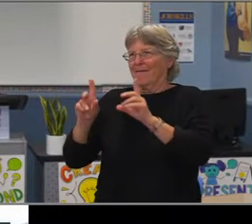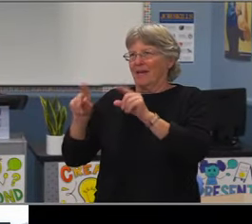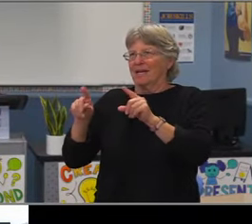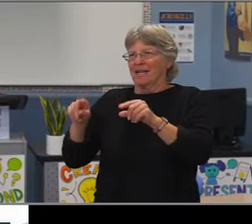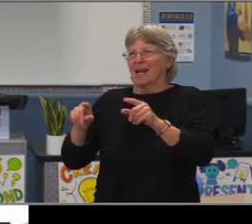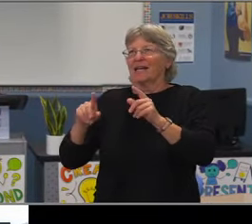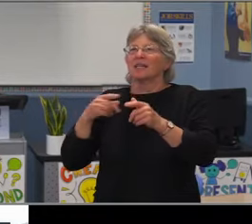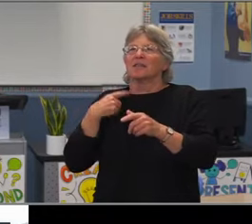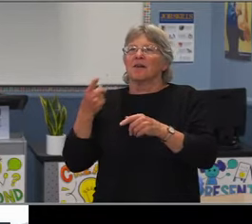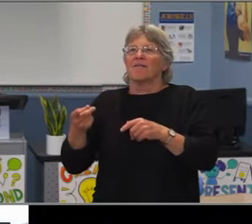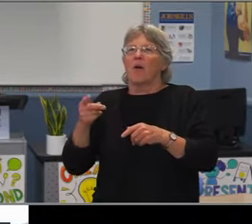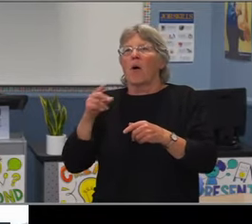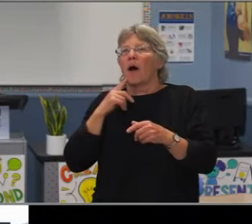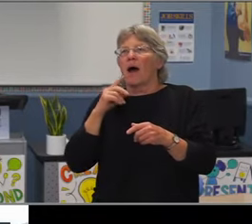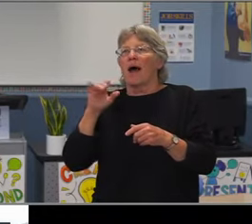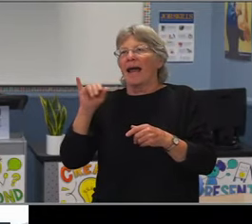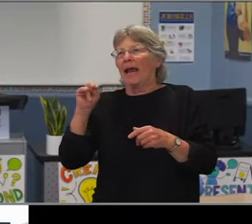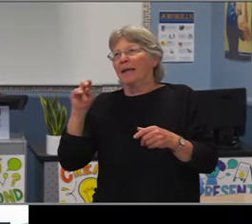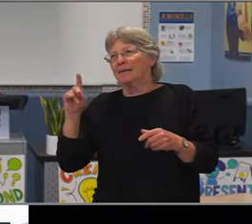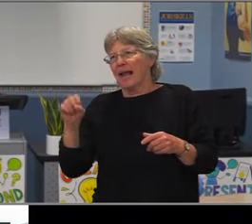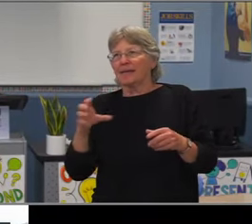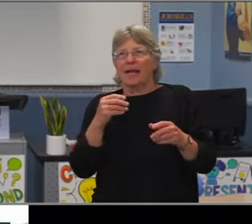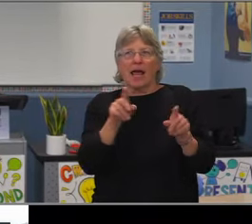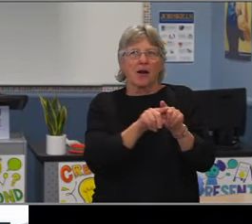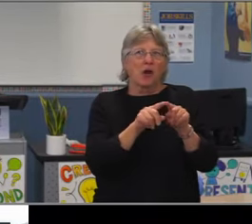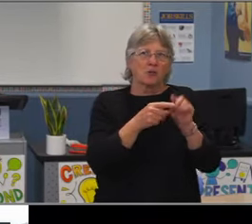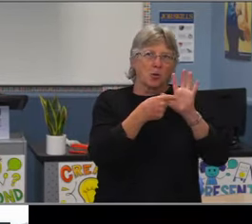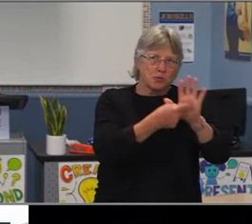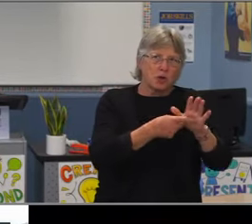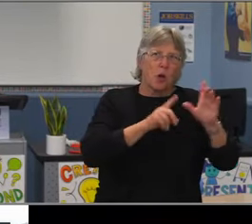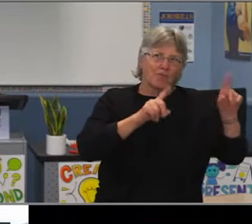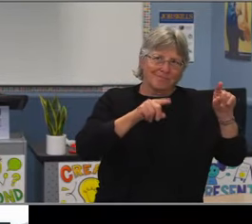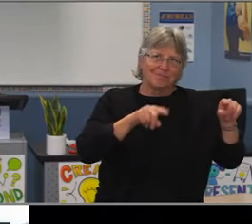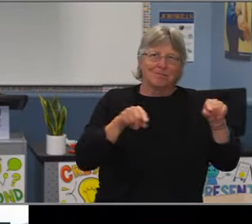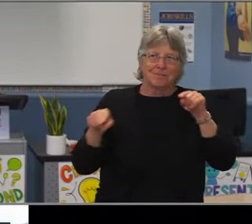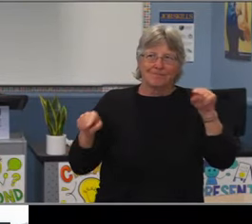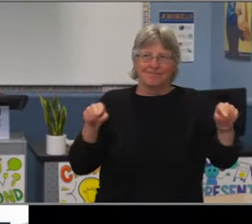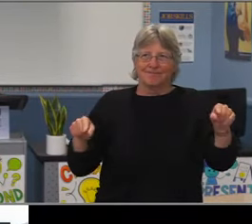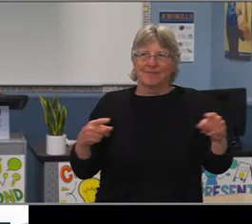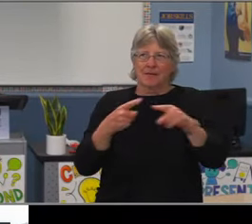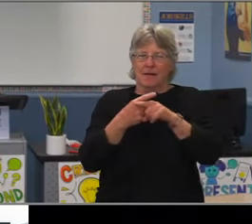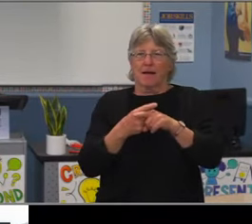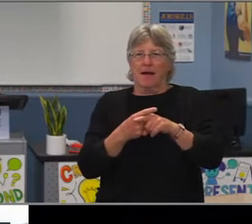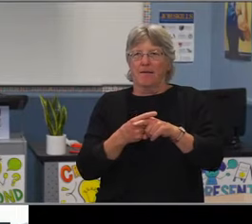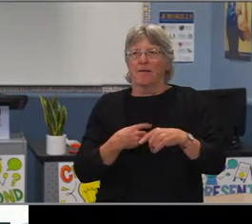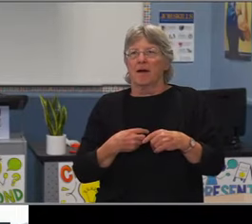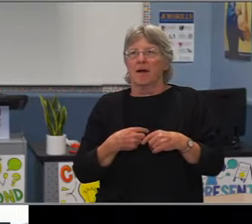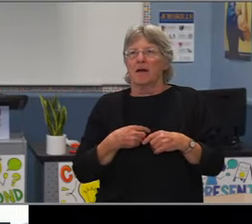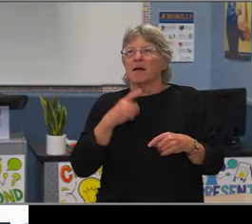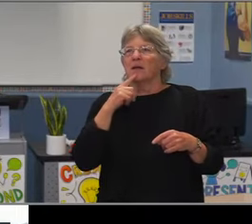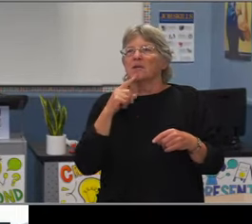So if we don't have that mindset into them from elementary school to believe in themselves, to strive for taking those challenging courses,